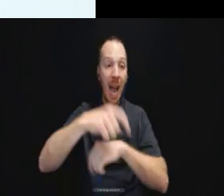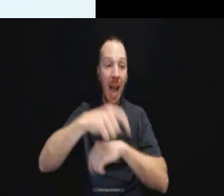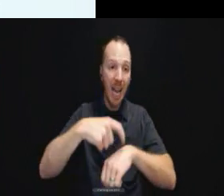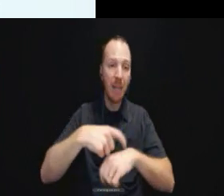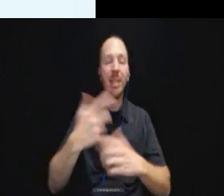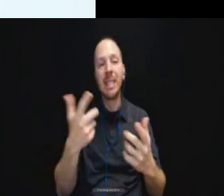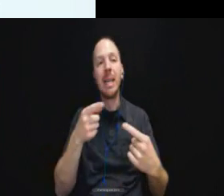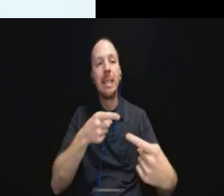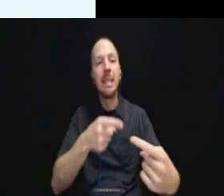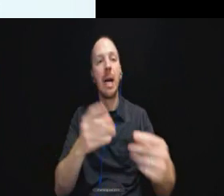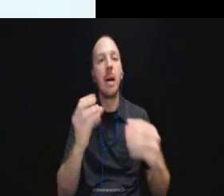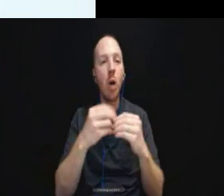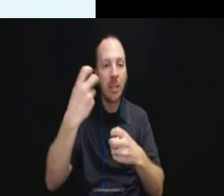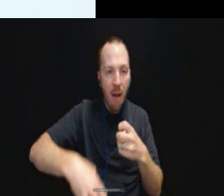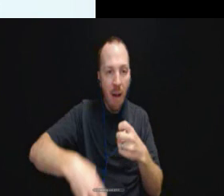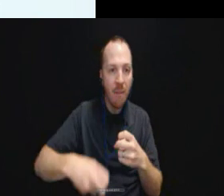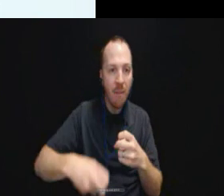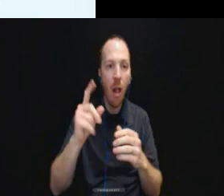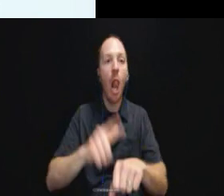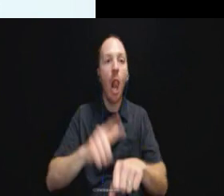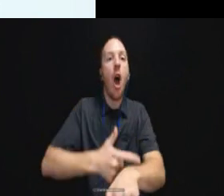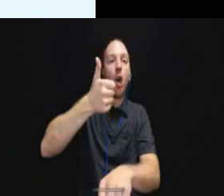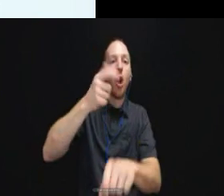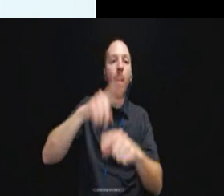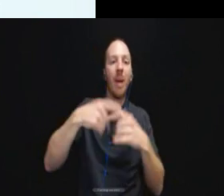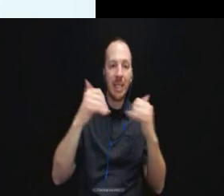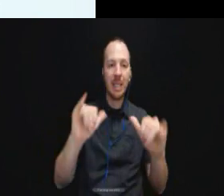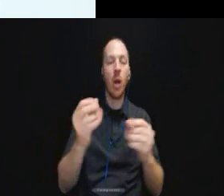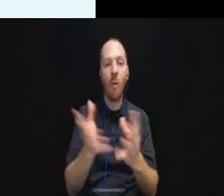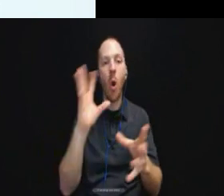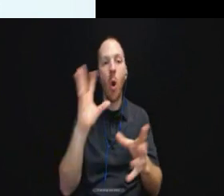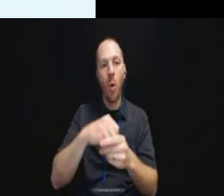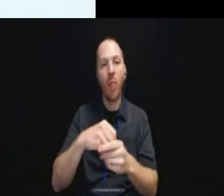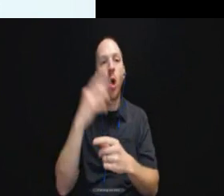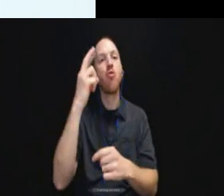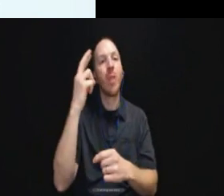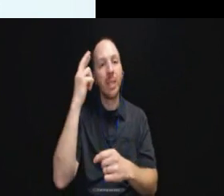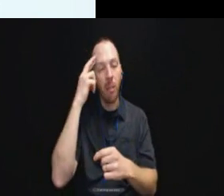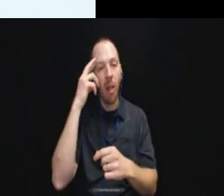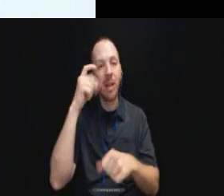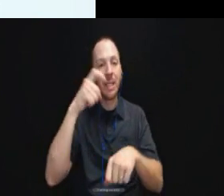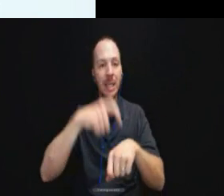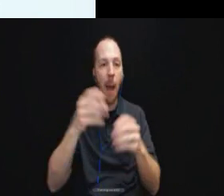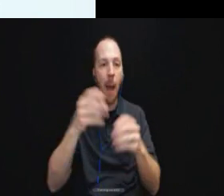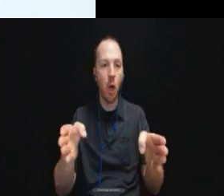might be a little bit more than, but it still needs to be provided within a reasonable period of time.